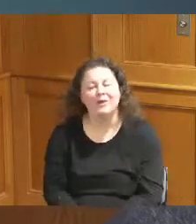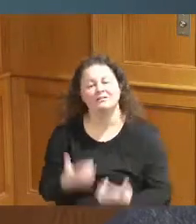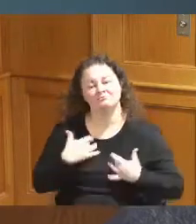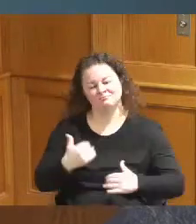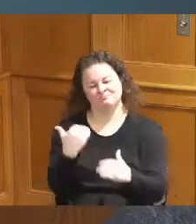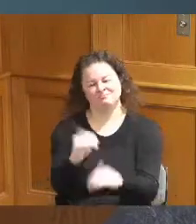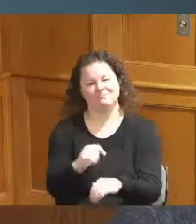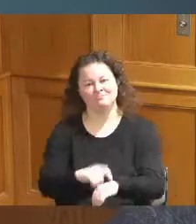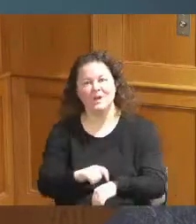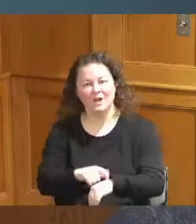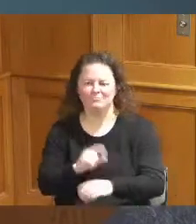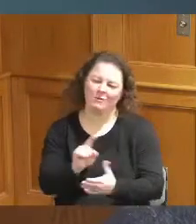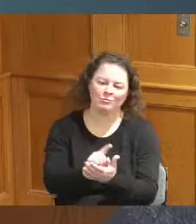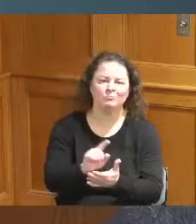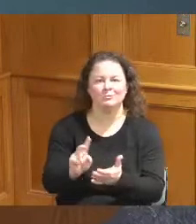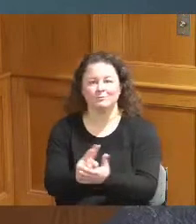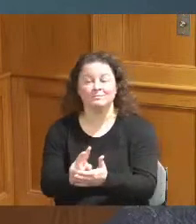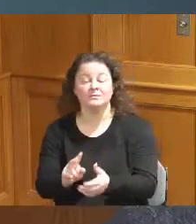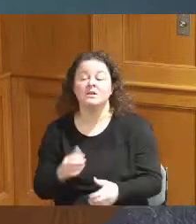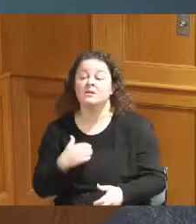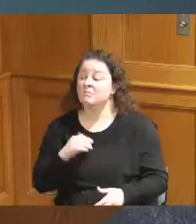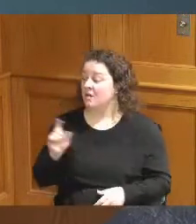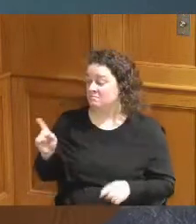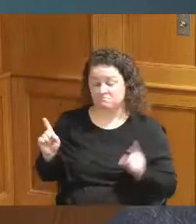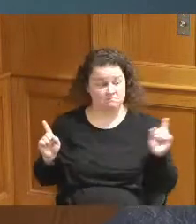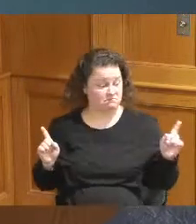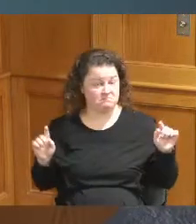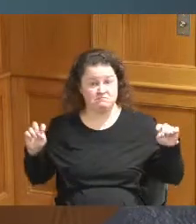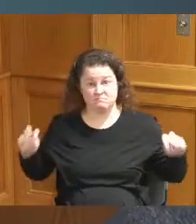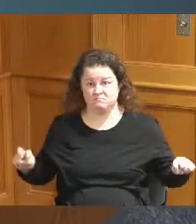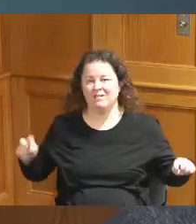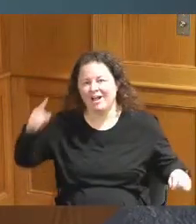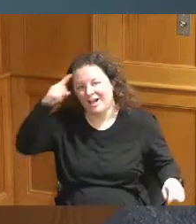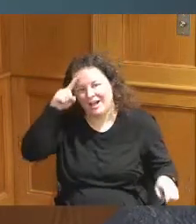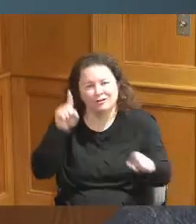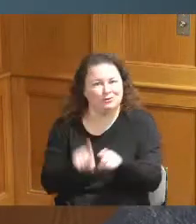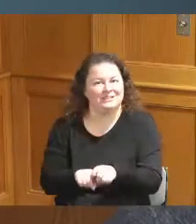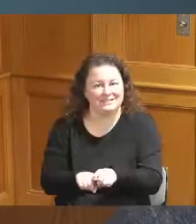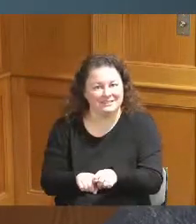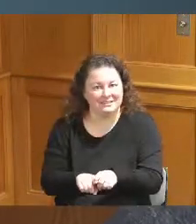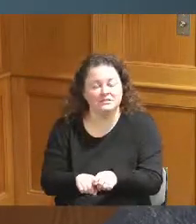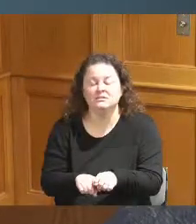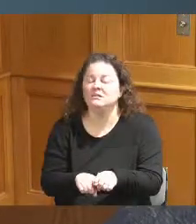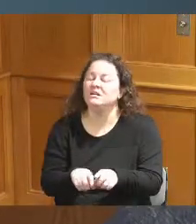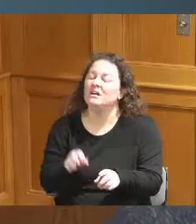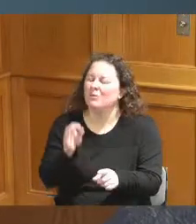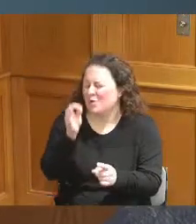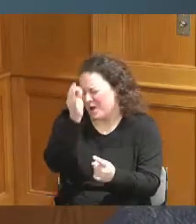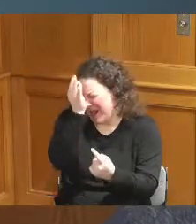they're aggressive as well we're so close we're so close to getting this thing done